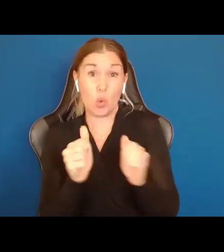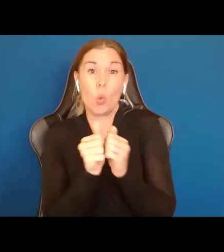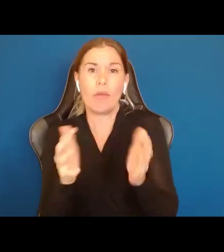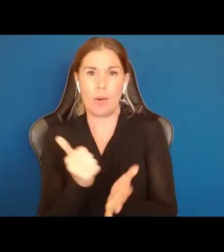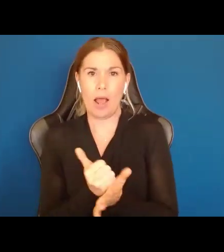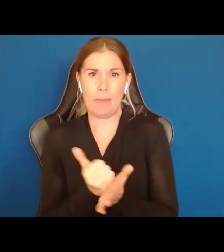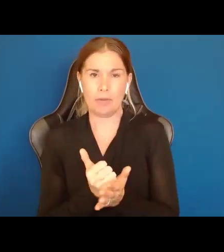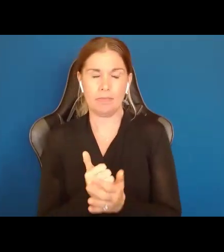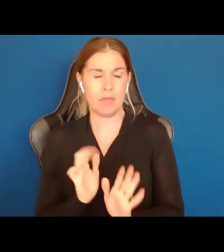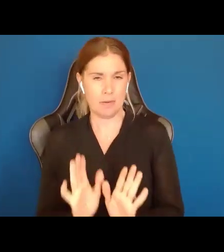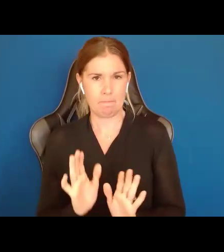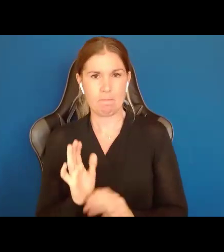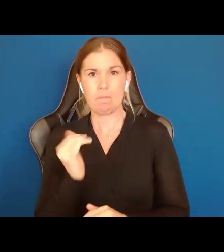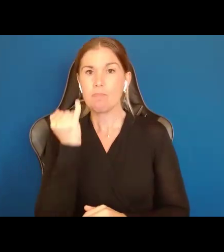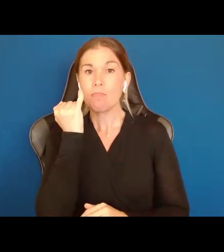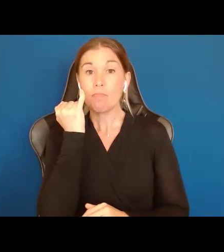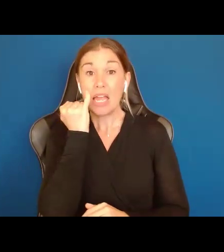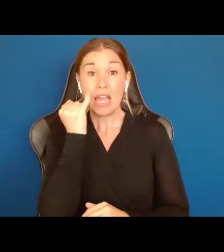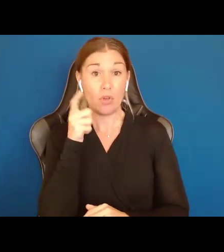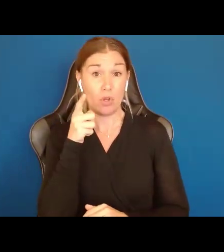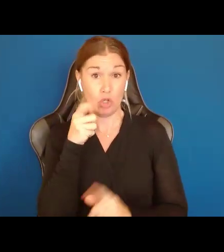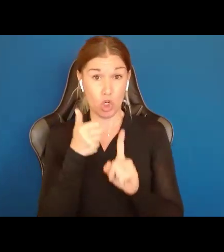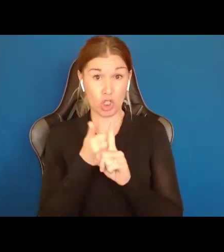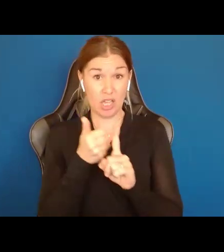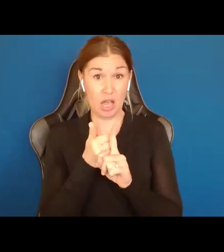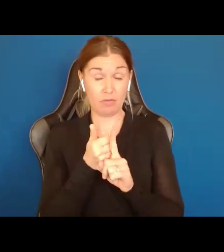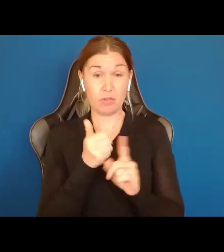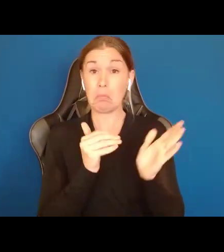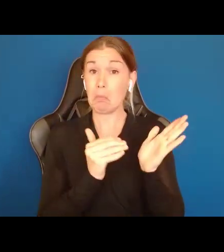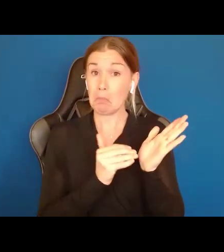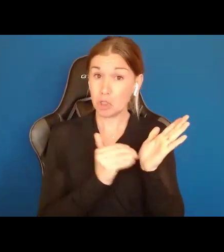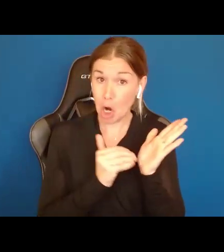professional, you are a doctor, a licensed practical nurse, unless you are someone who is